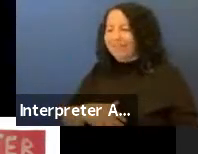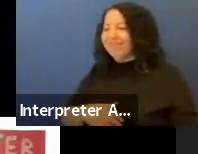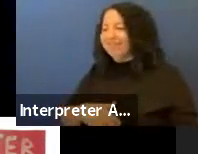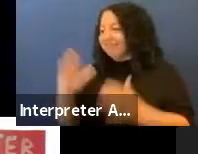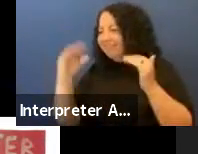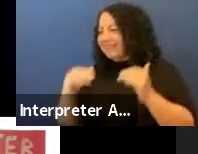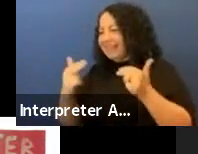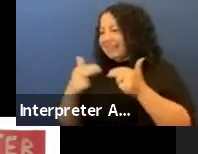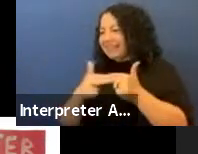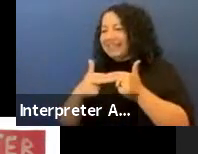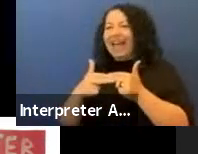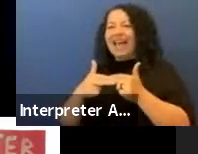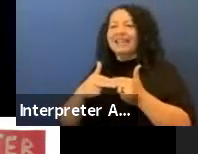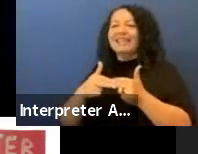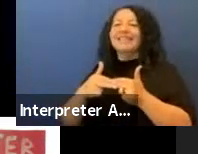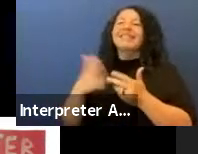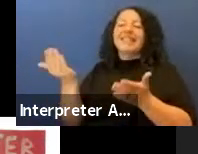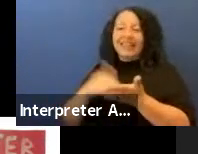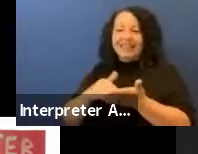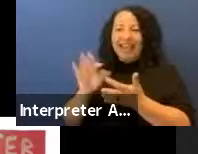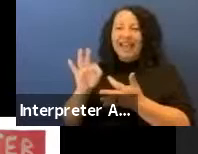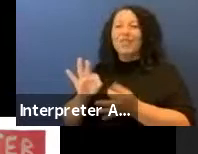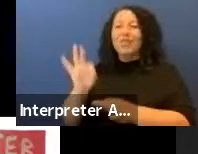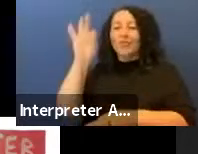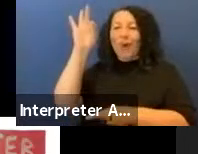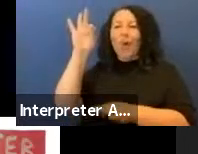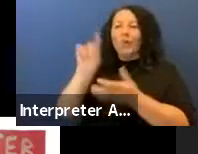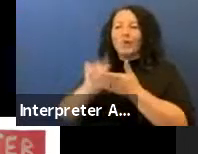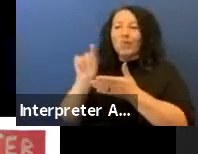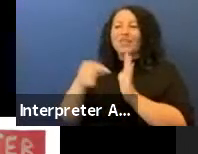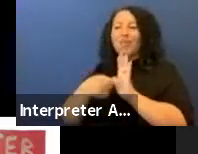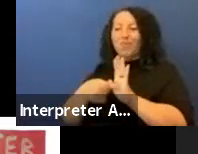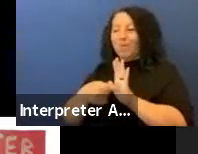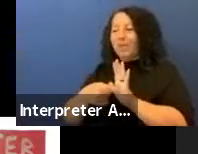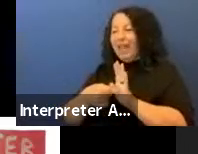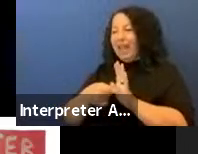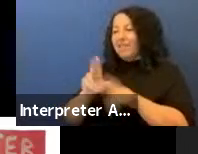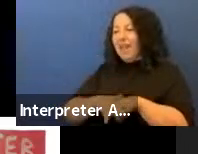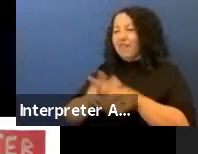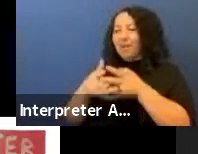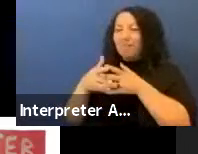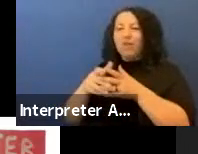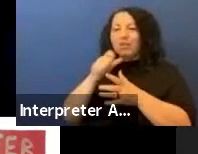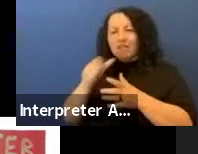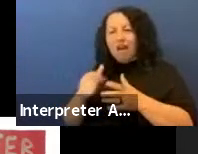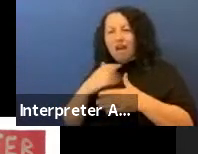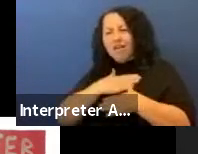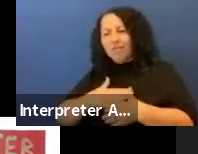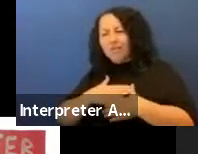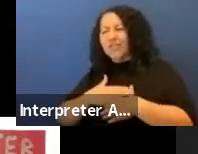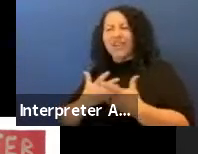That's the ghost prints again representing how Natives are really under appreciated and not really understood very well so